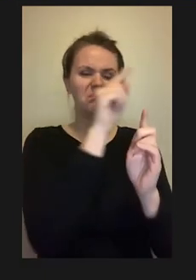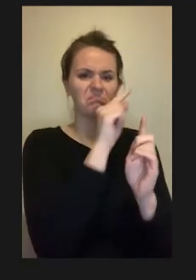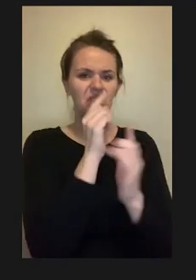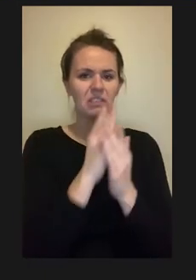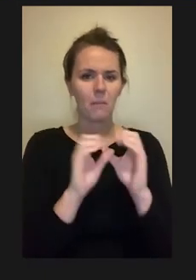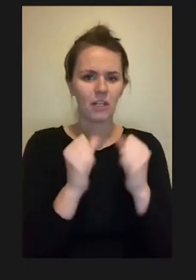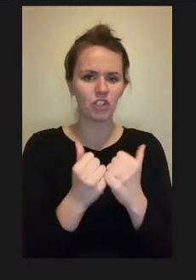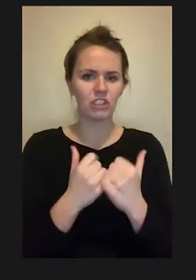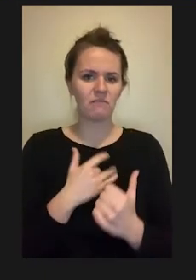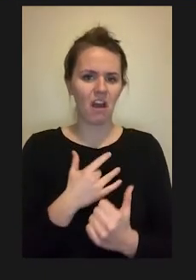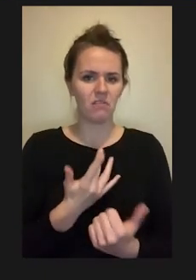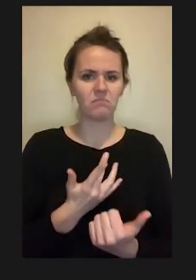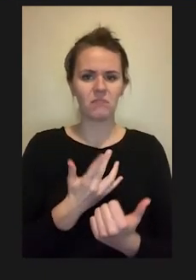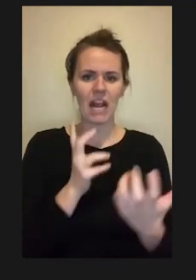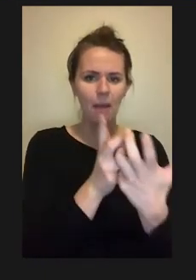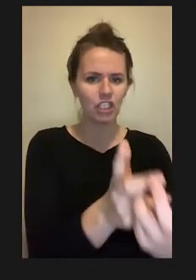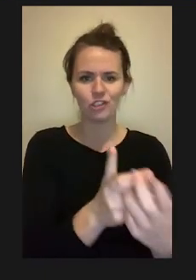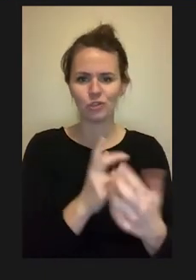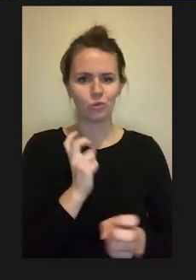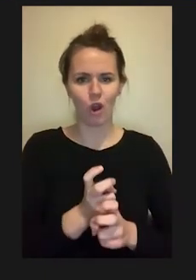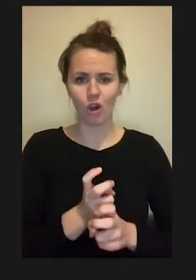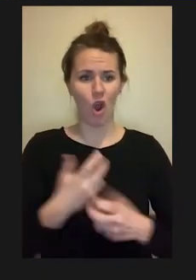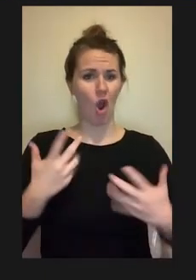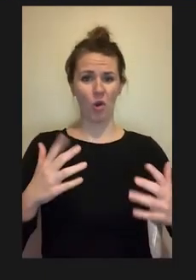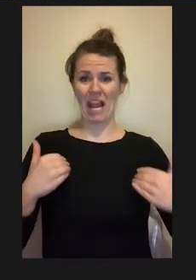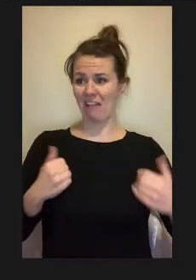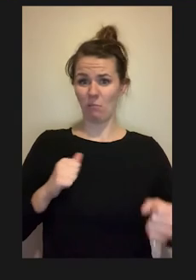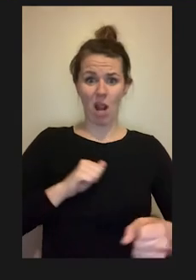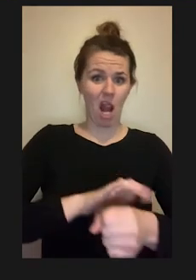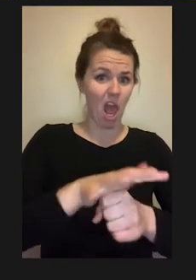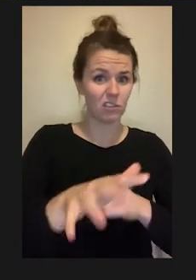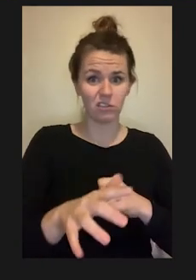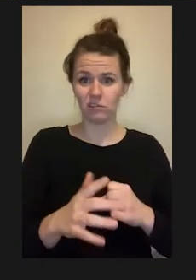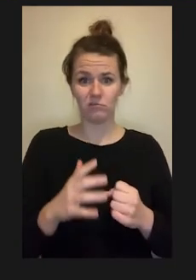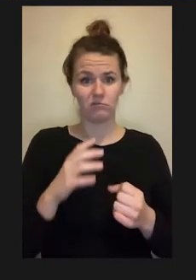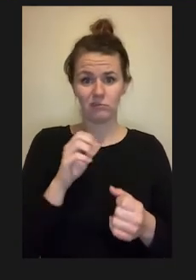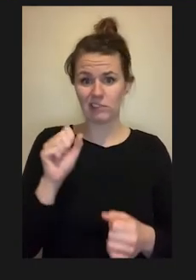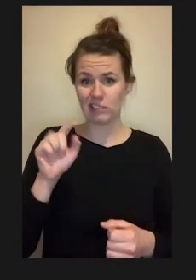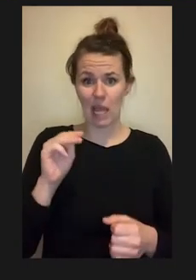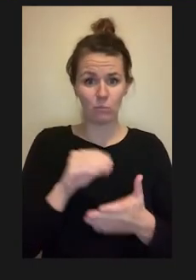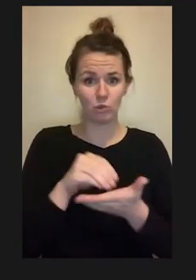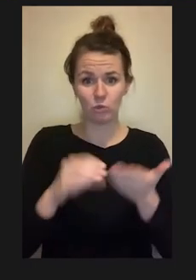and why bother since they already have access to qualified students without disabilities.